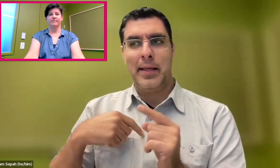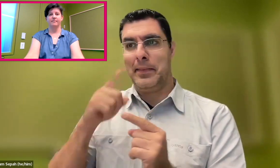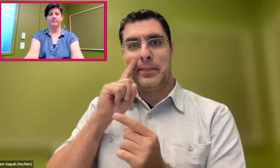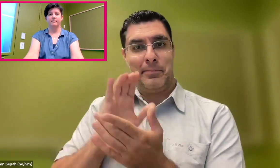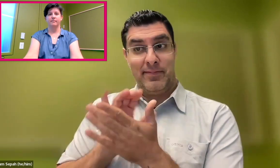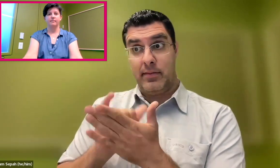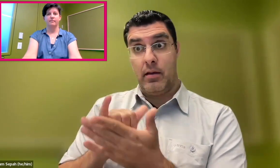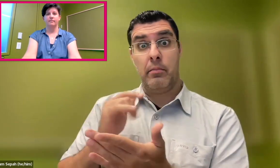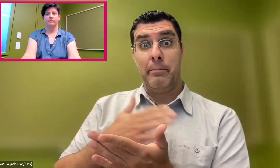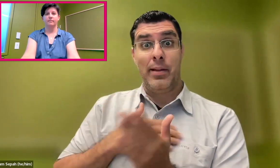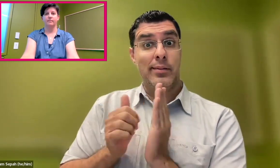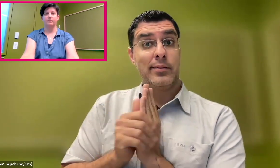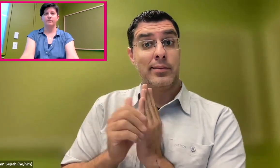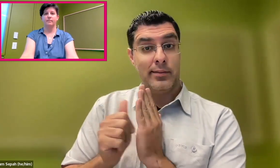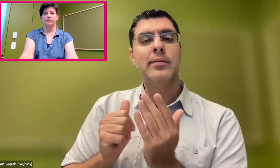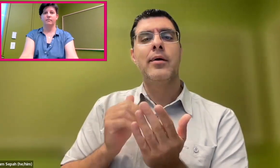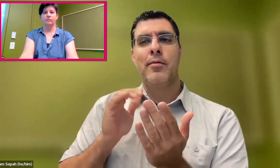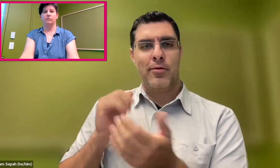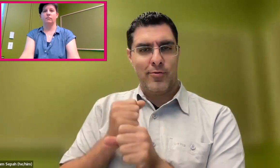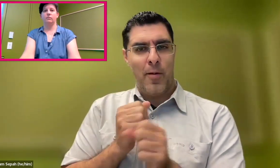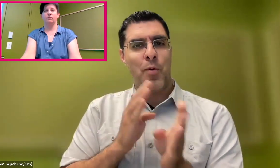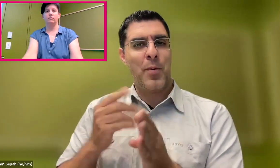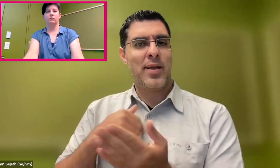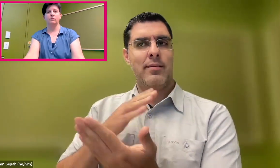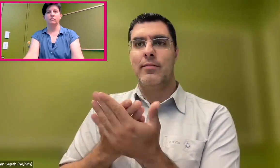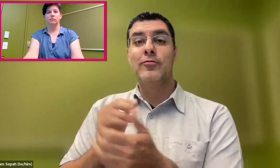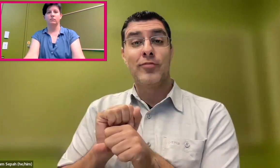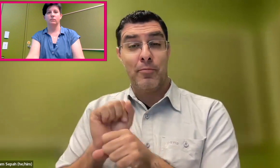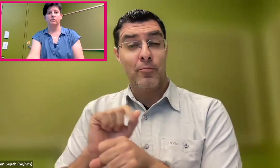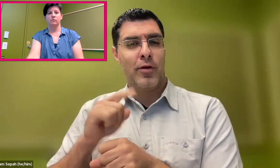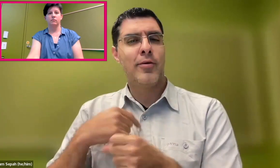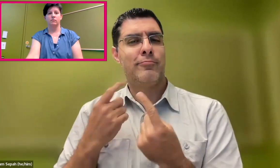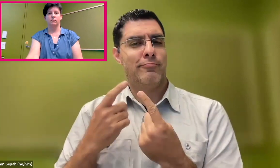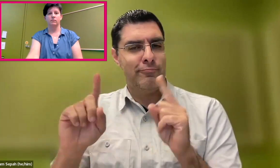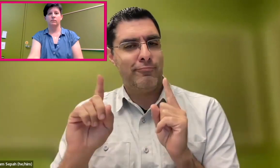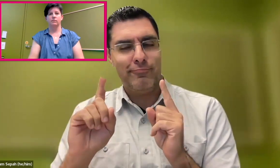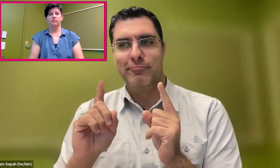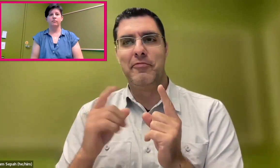But I think the skills that I developed did